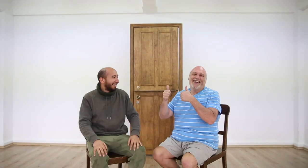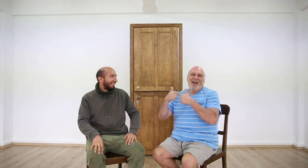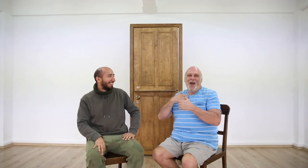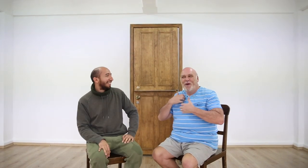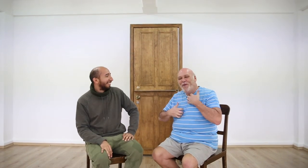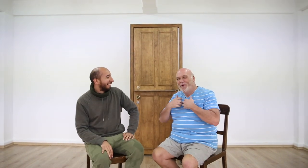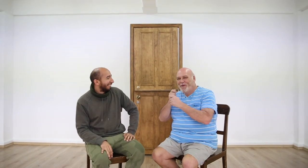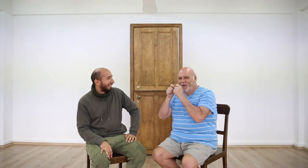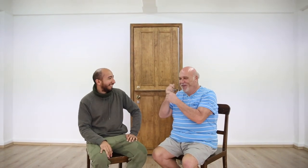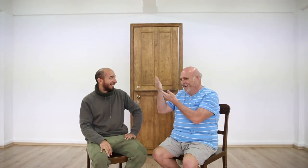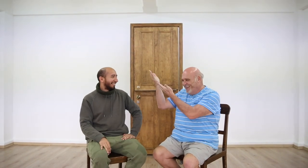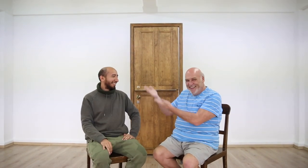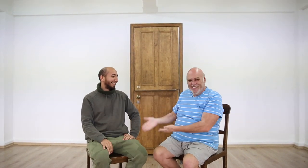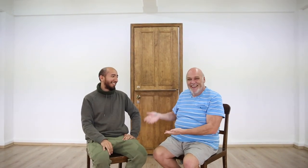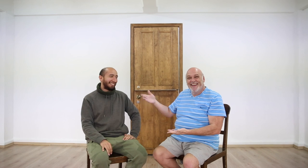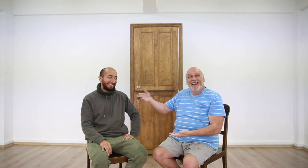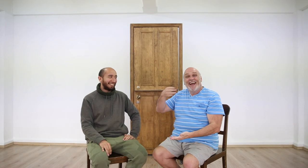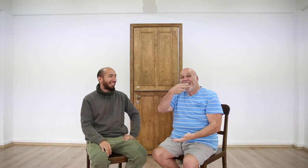[Anselmo]: Alright, I'm excited to interview him!